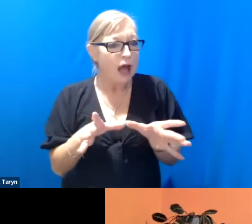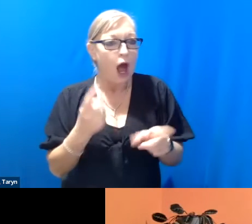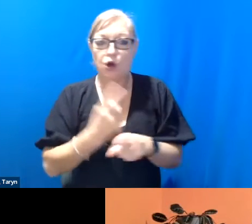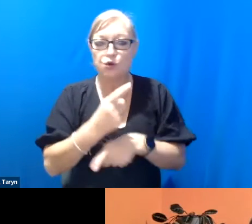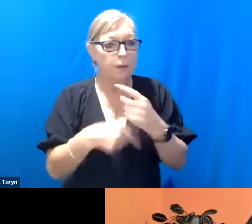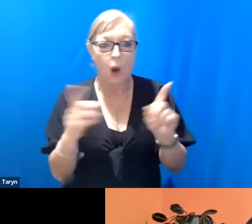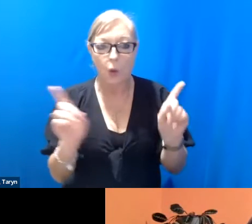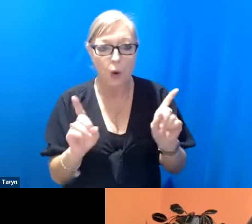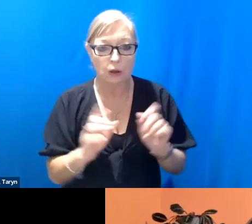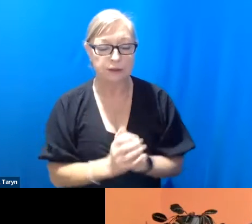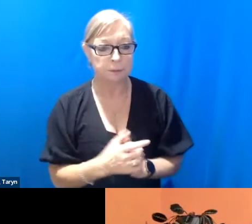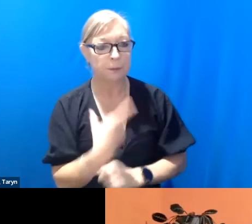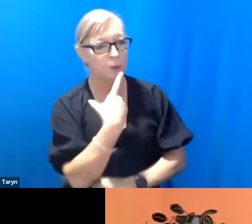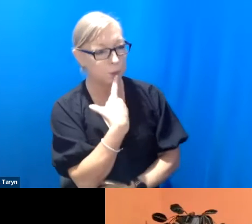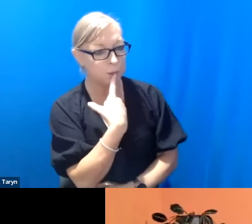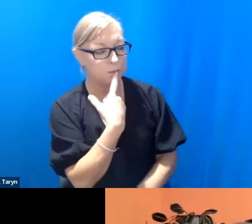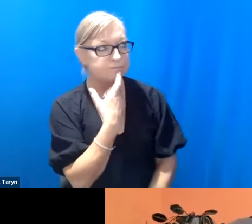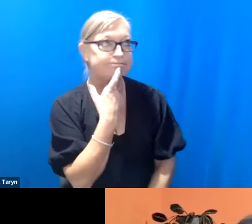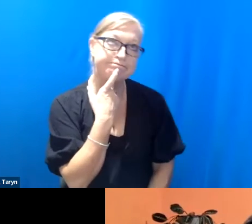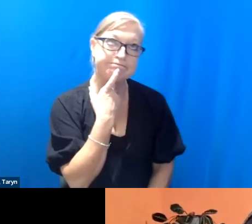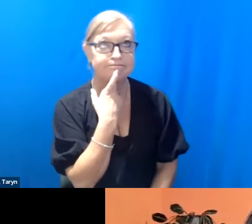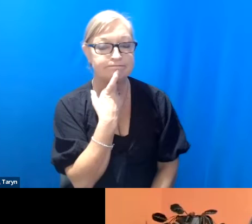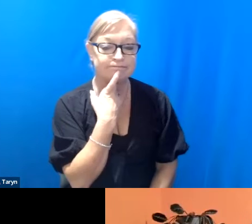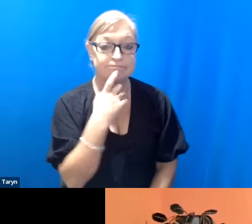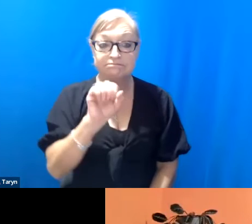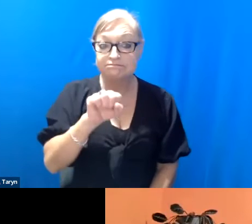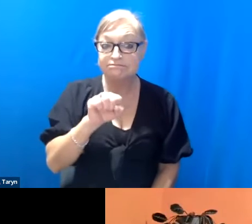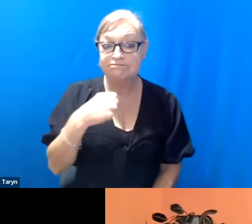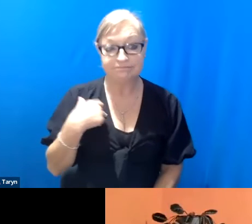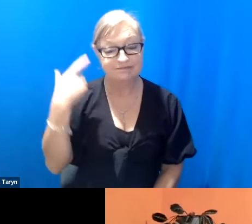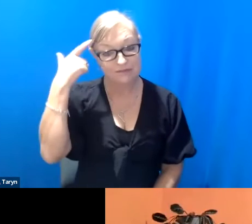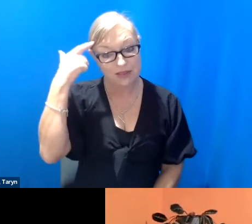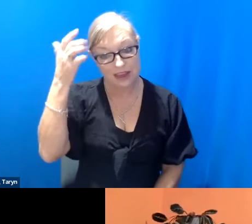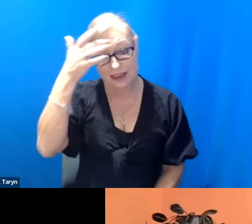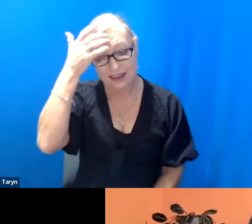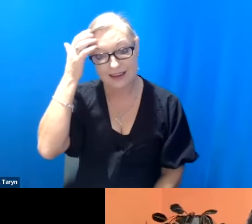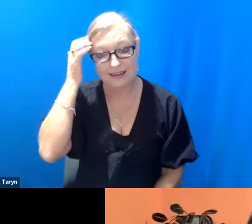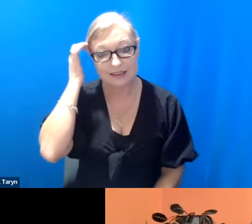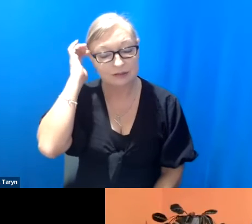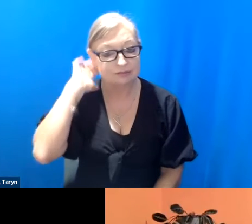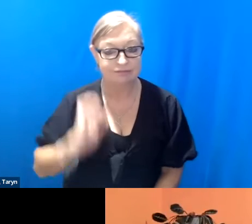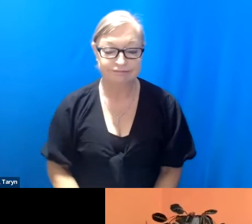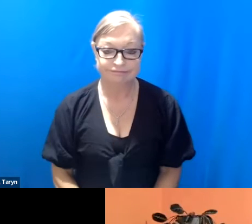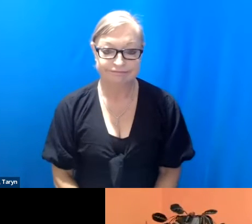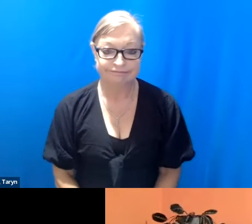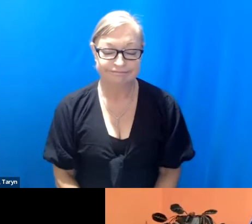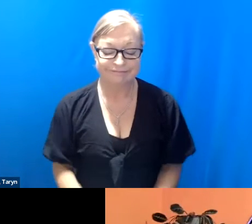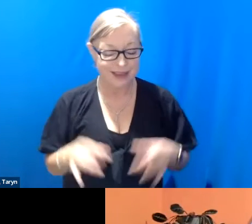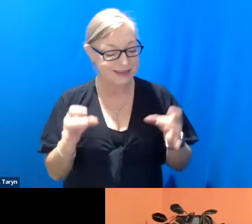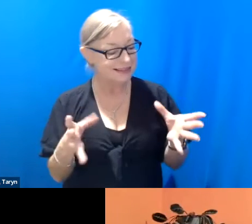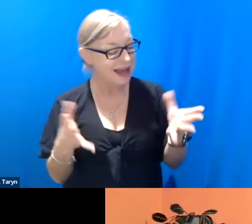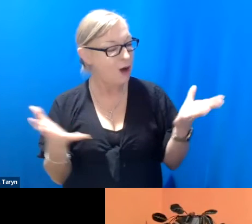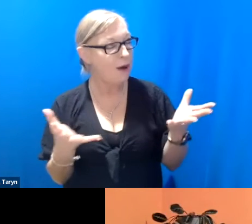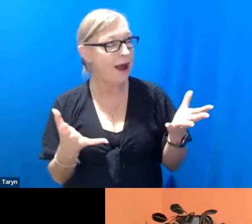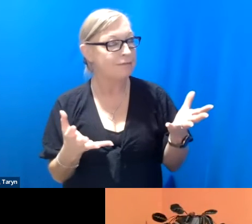Oh yeah, I mean I think, where would I start? There's many things that excite me.